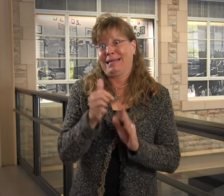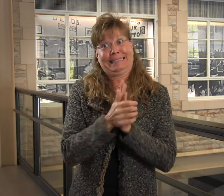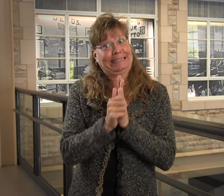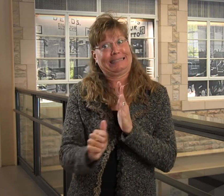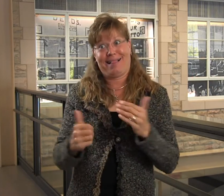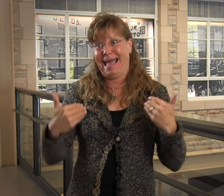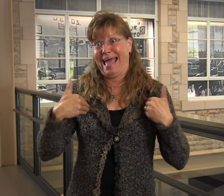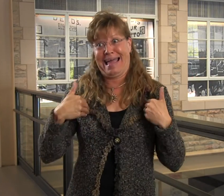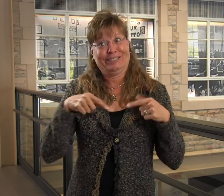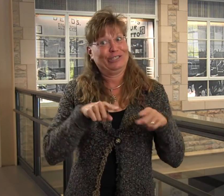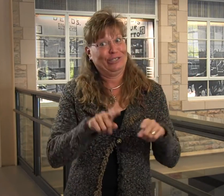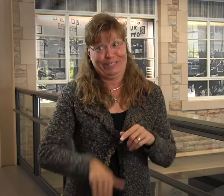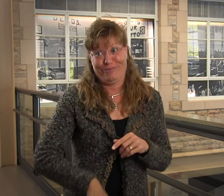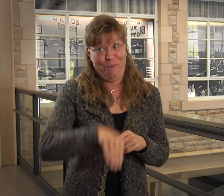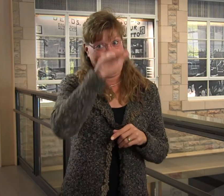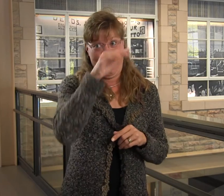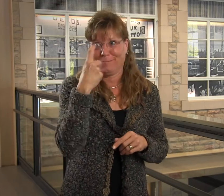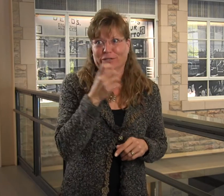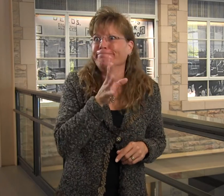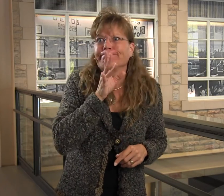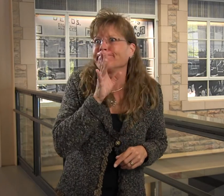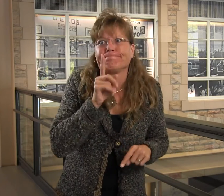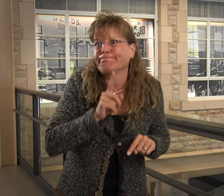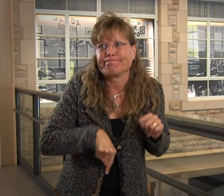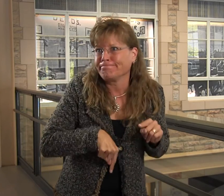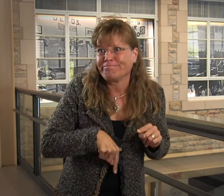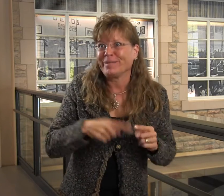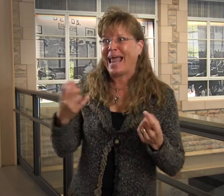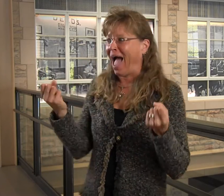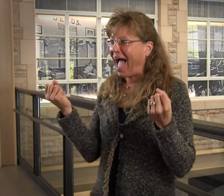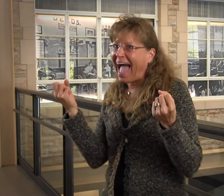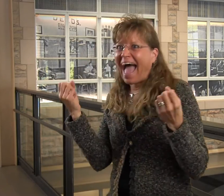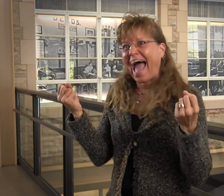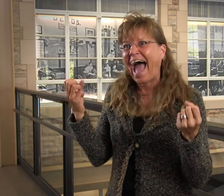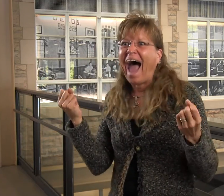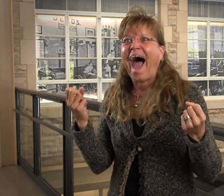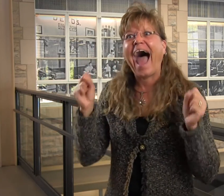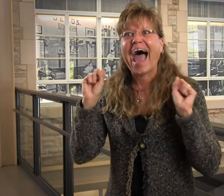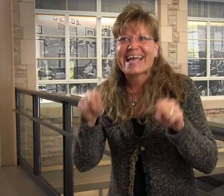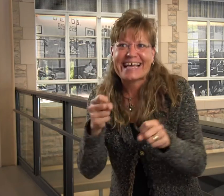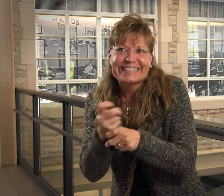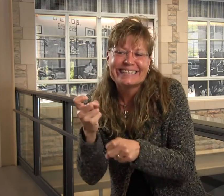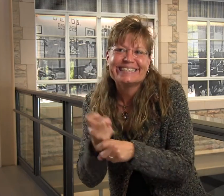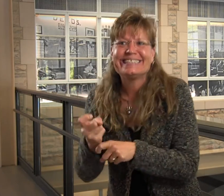I had growing up, because I couldn't articulate that. But now with signing, I could joke around.